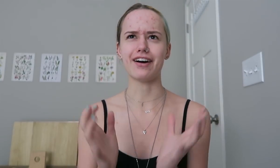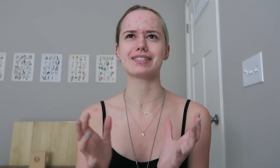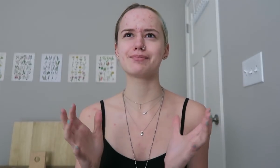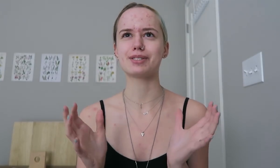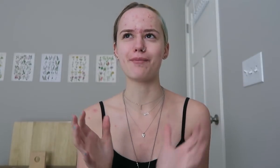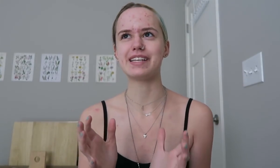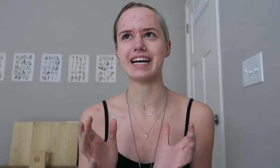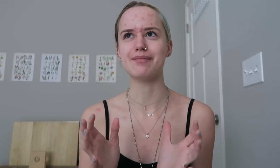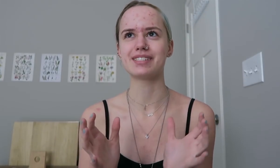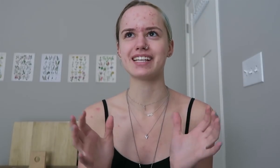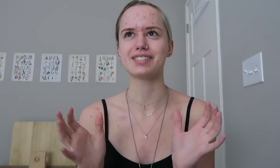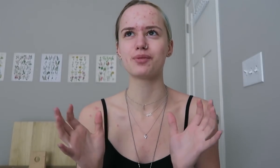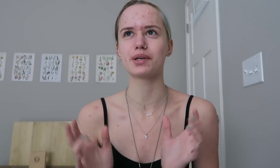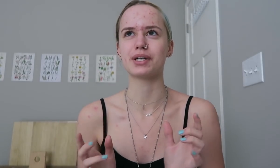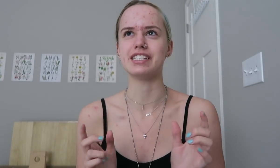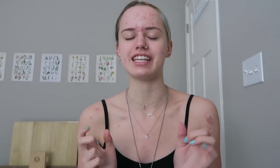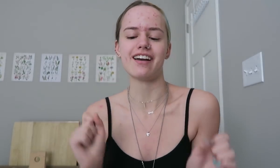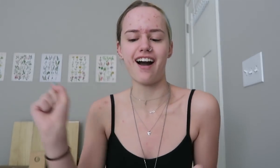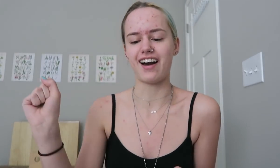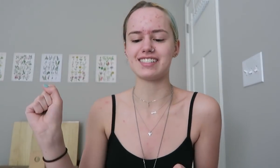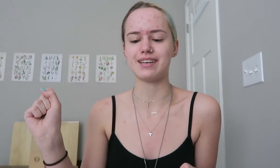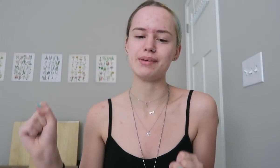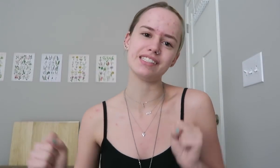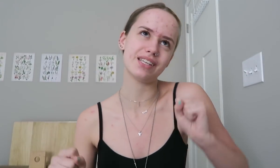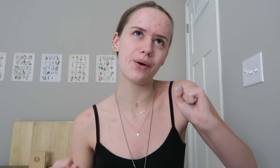I've said awesome so many times, and that's super cringey, like 'Awesome. It's so awesome'